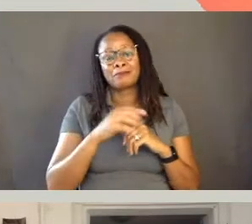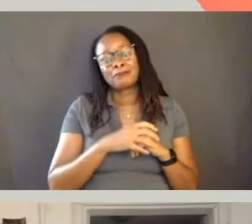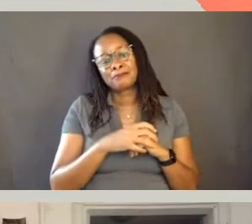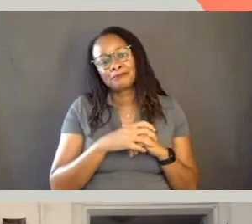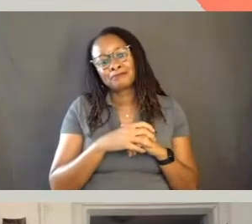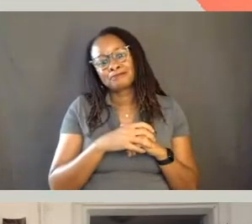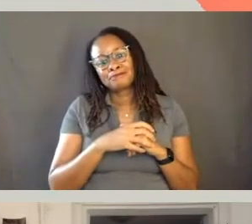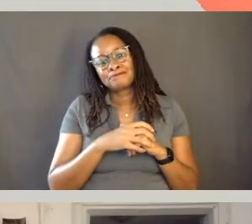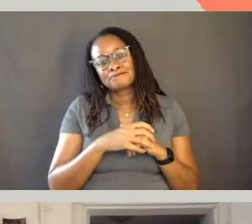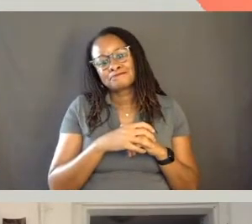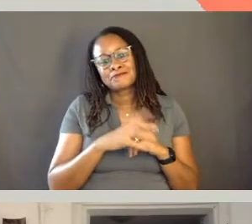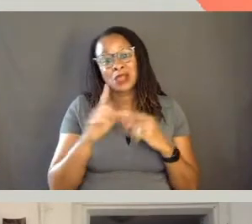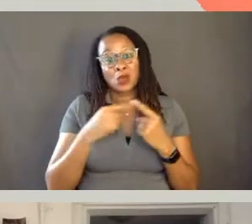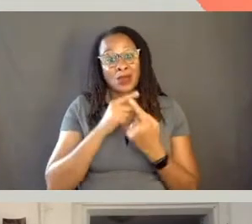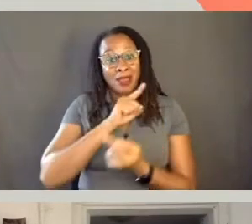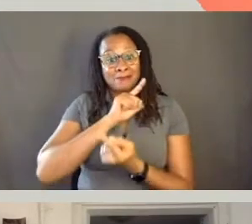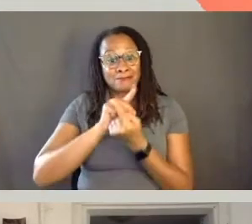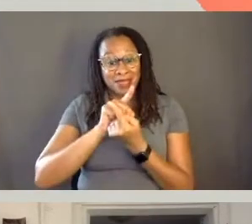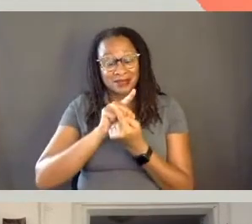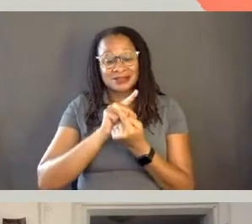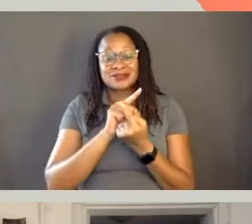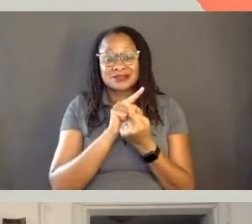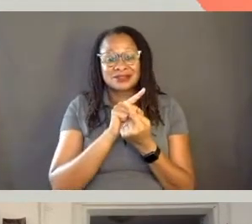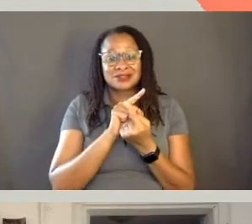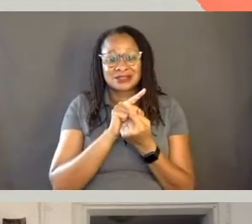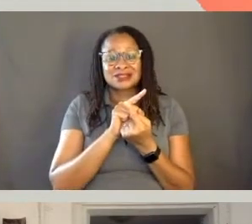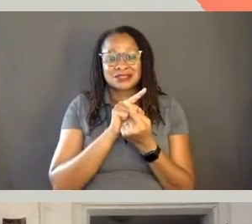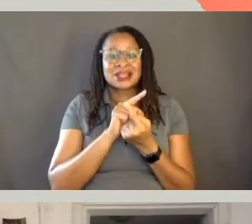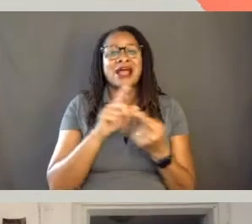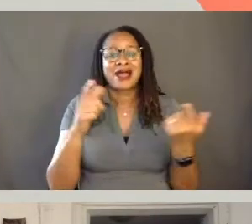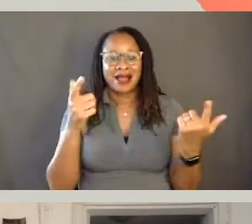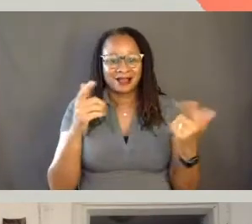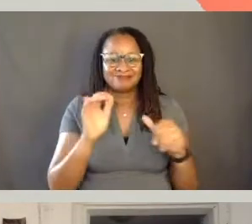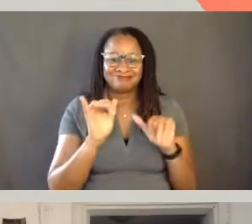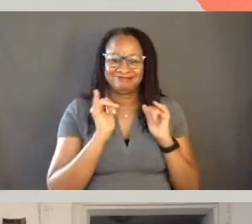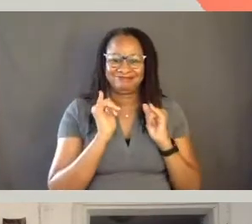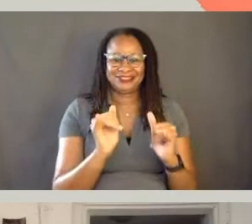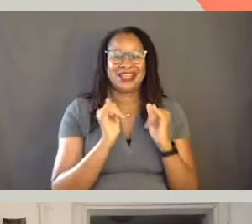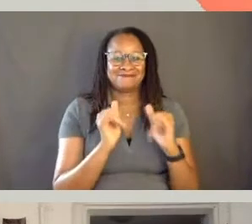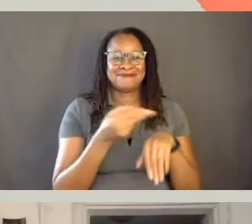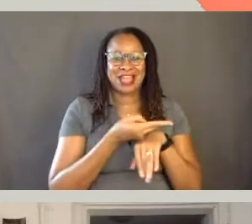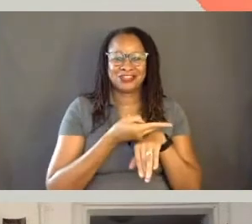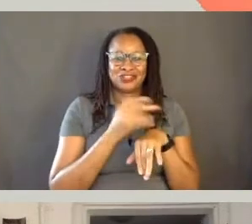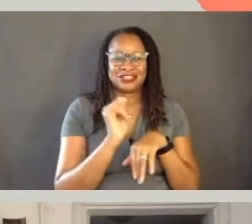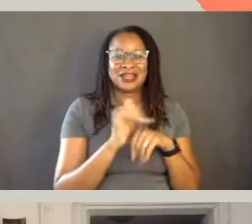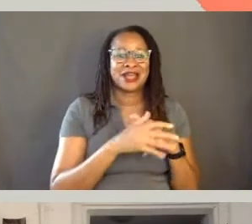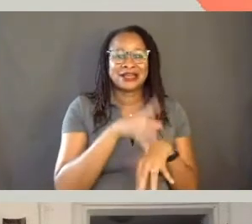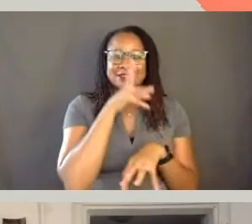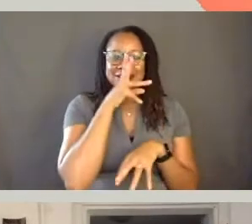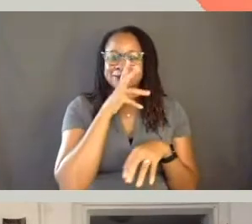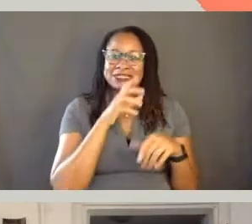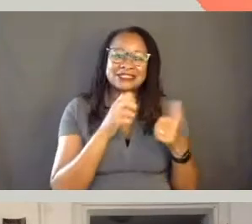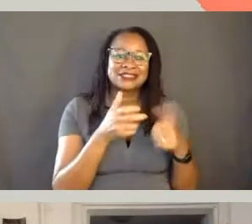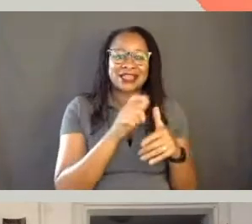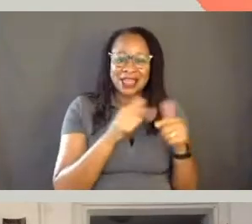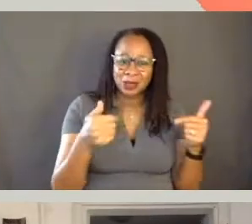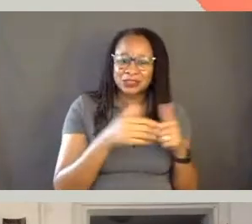but when I met them, I met fellow Haitian. So they speak the Haitian language,